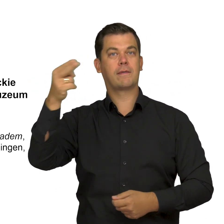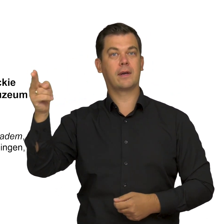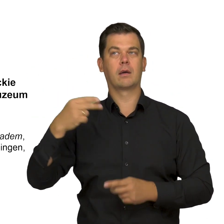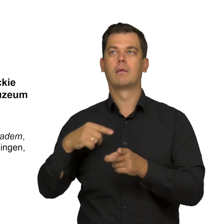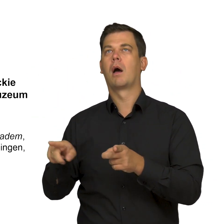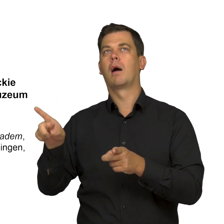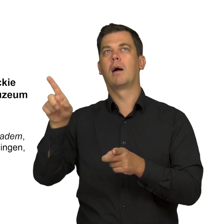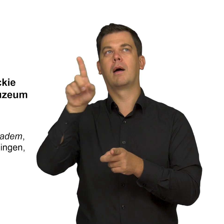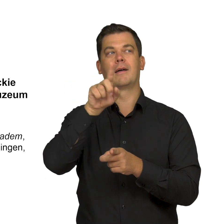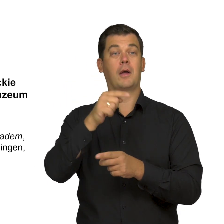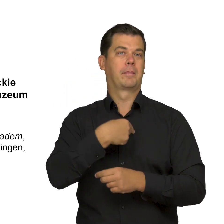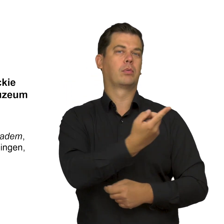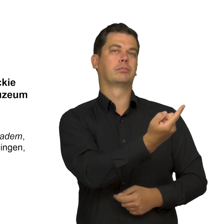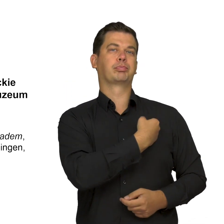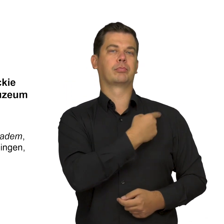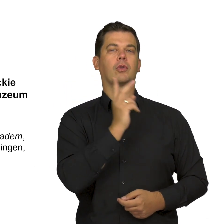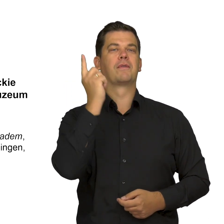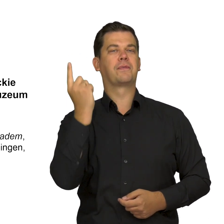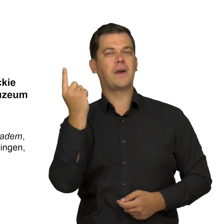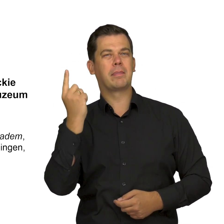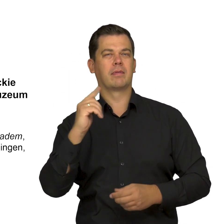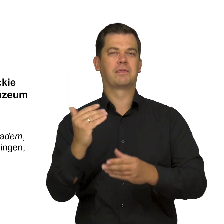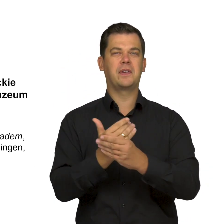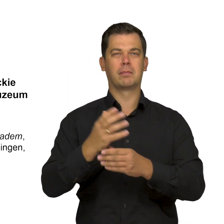most likely on commission from rich Dutch industrials,